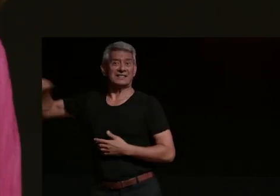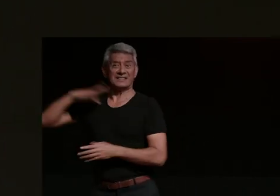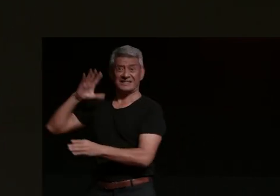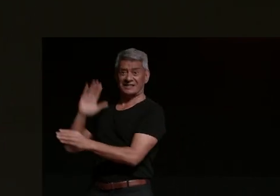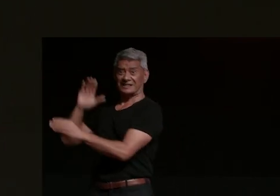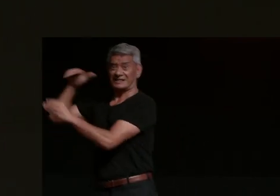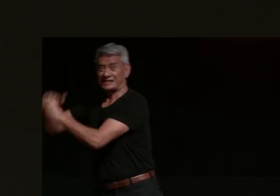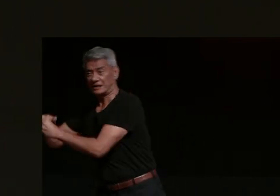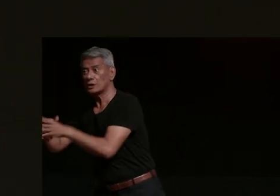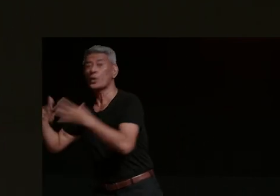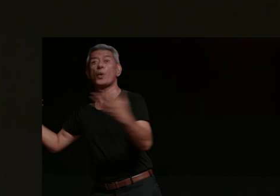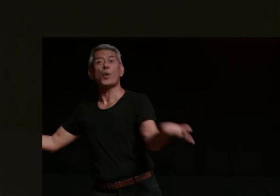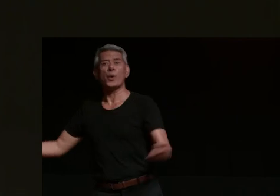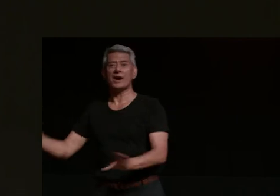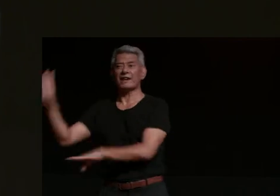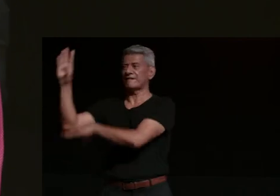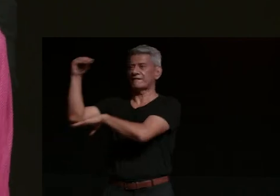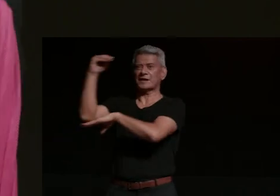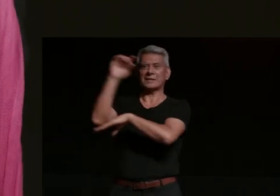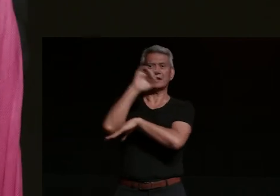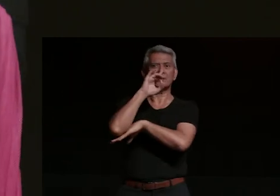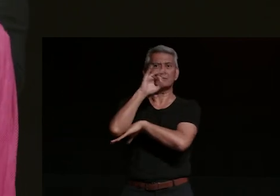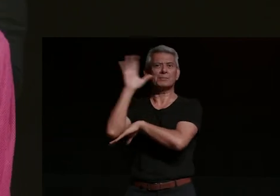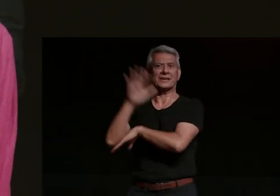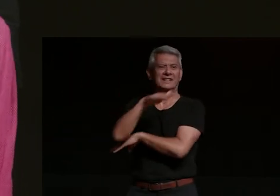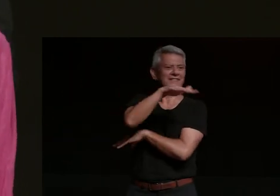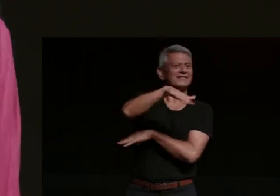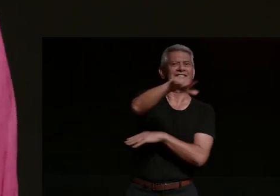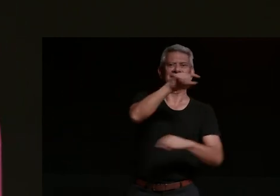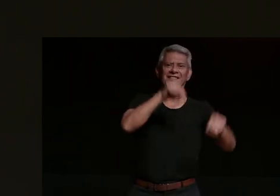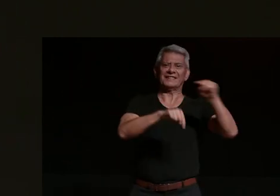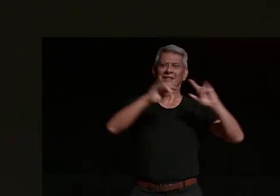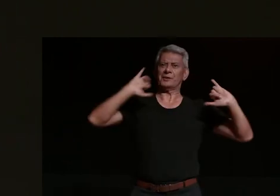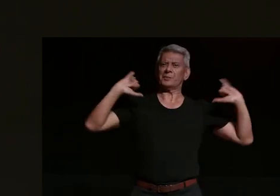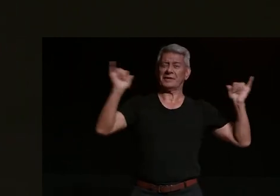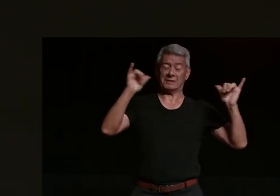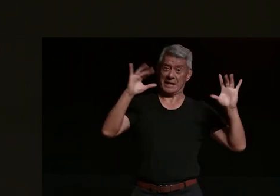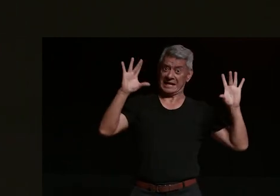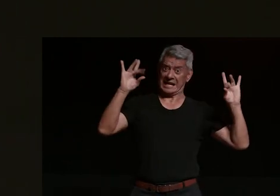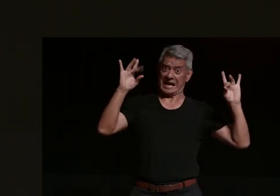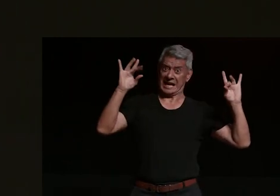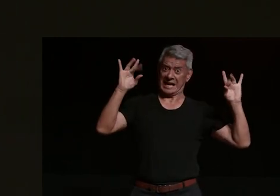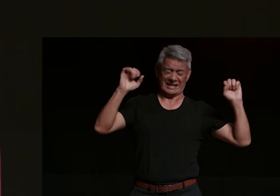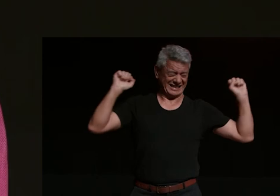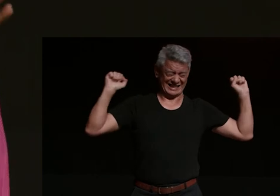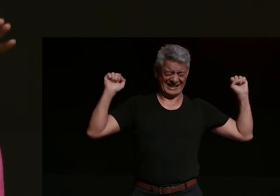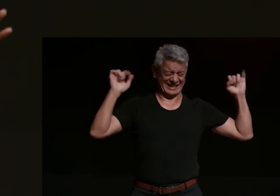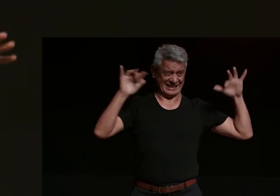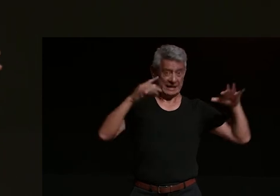pink and the rowdy raspberries of parties so gay that if they ever painted a picture of us